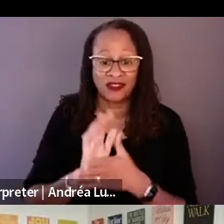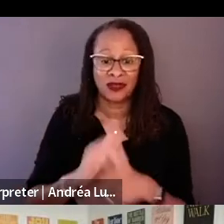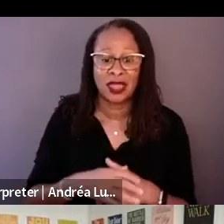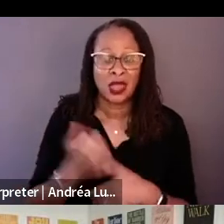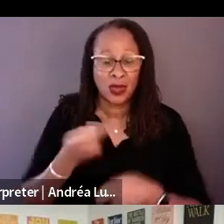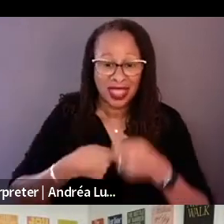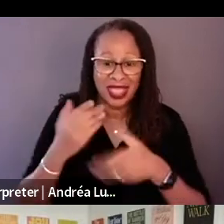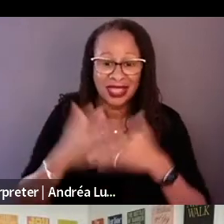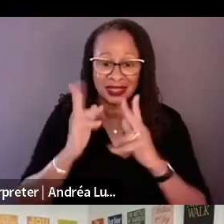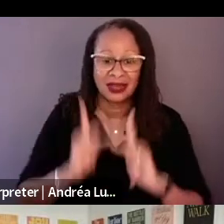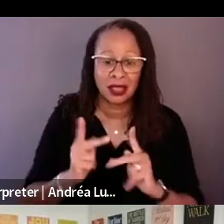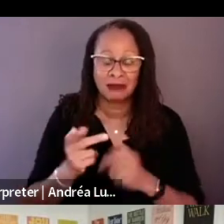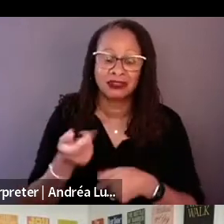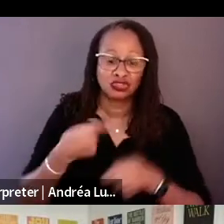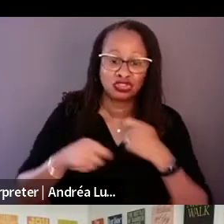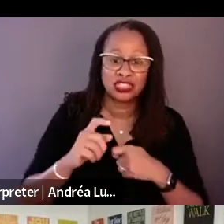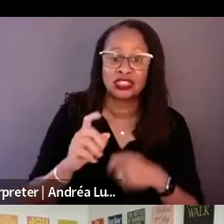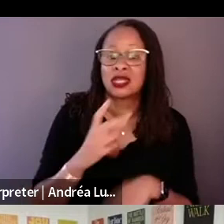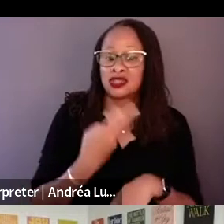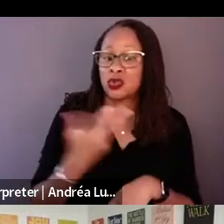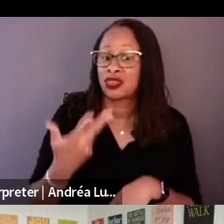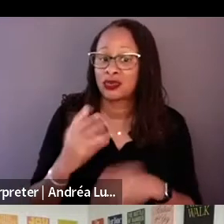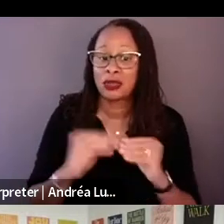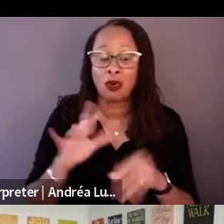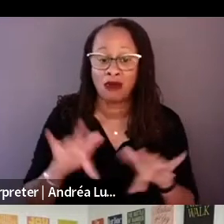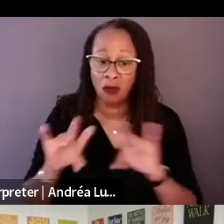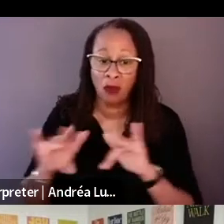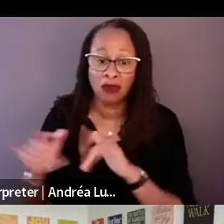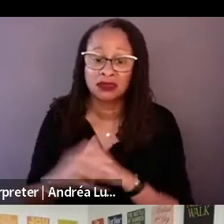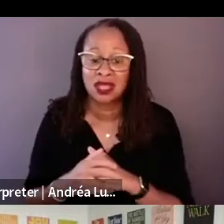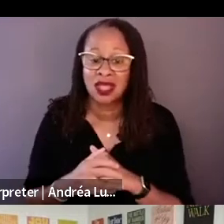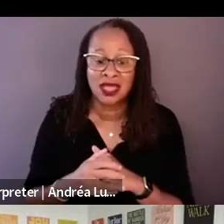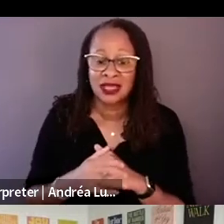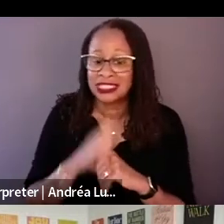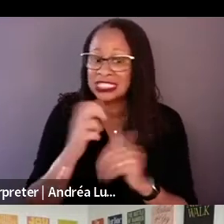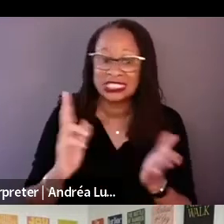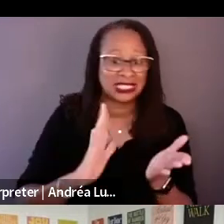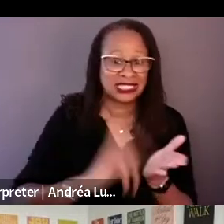Yes, she did not sign until later.